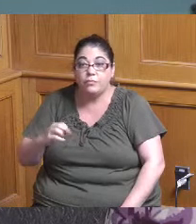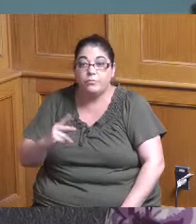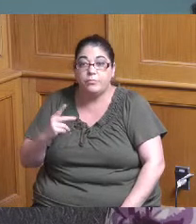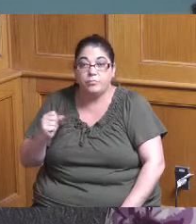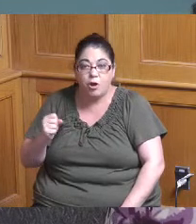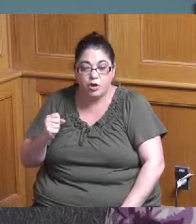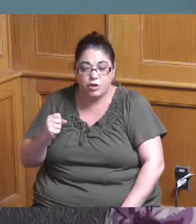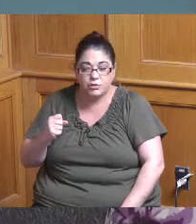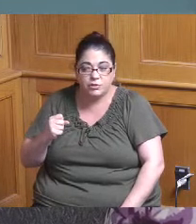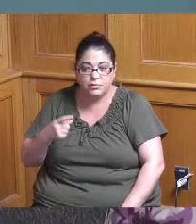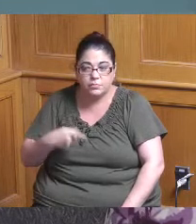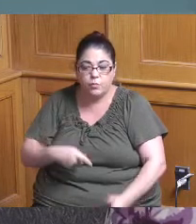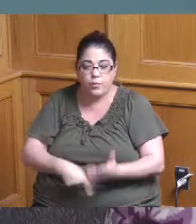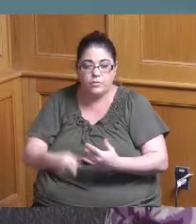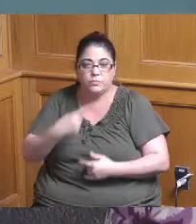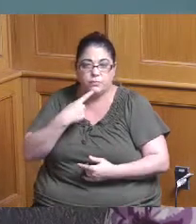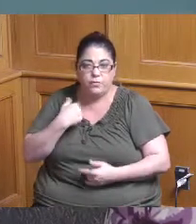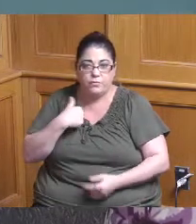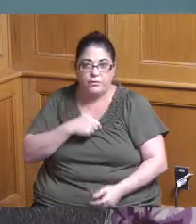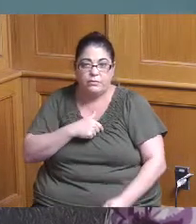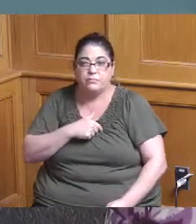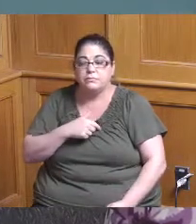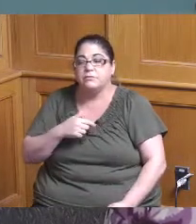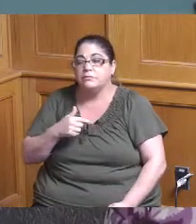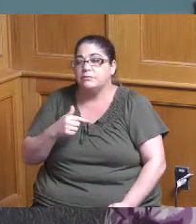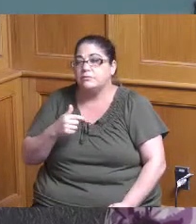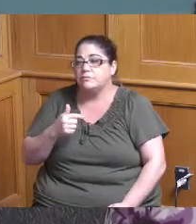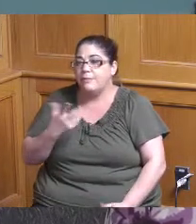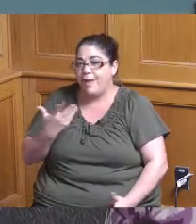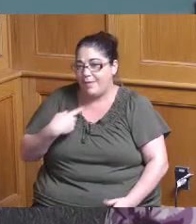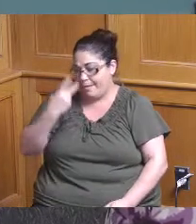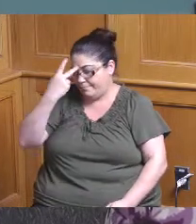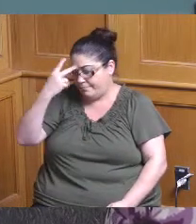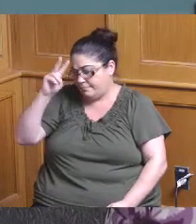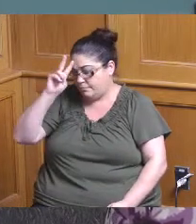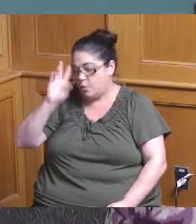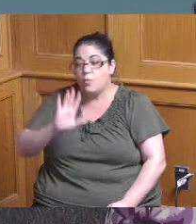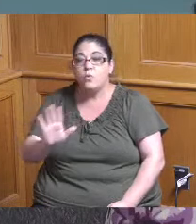in here that we were doing so maybe I misunderstood what you said yeah no no all